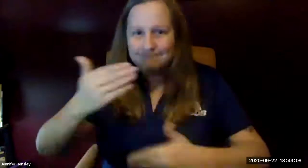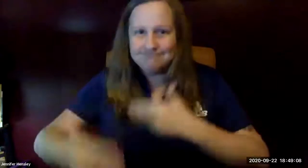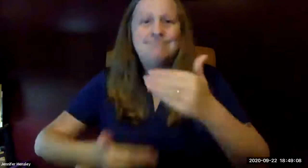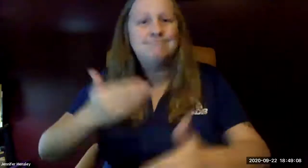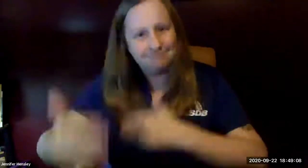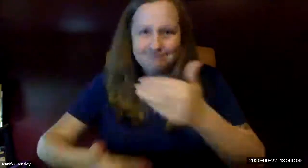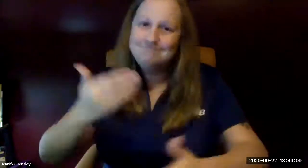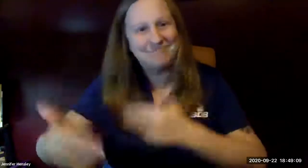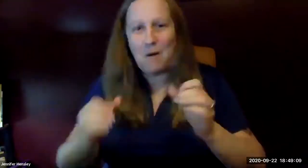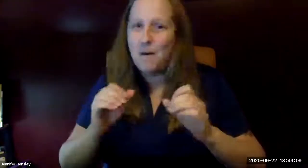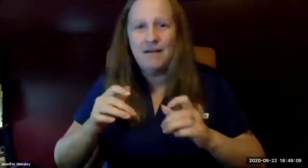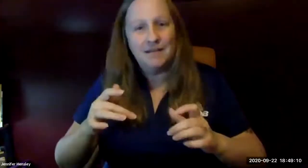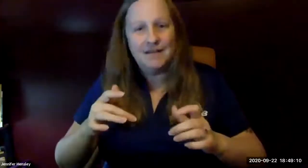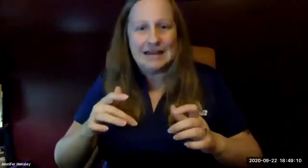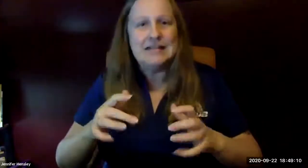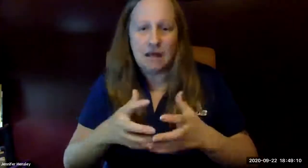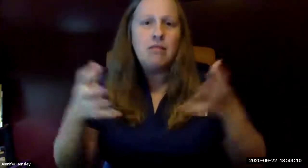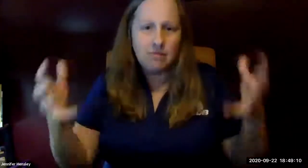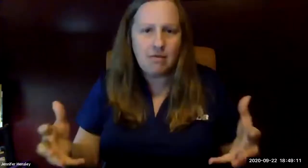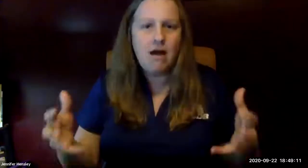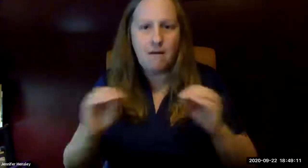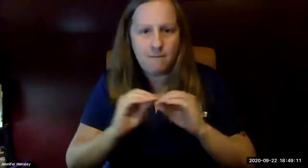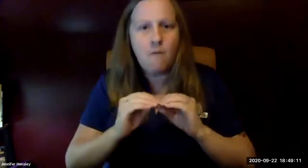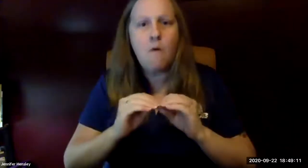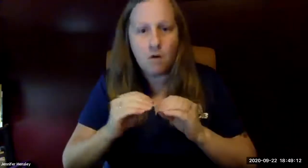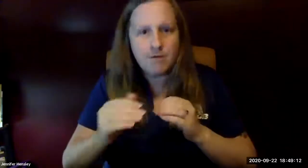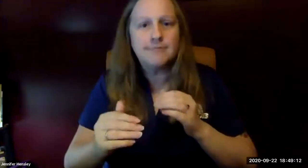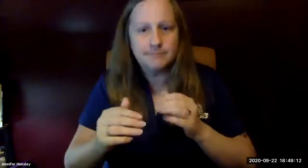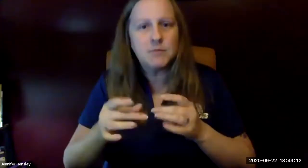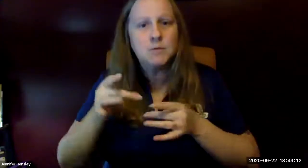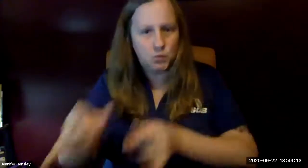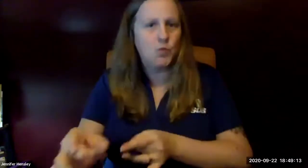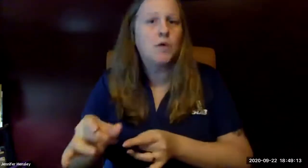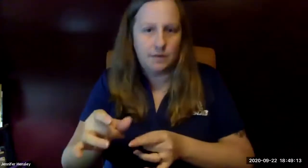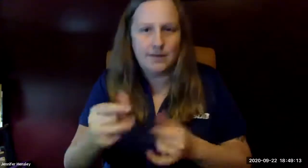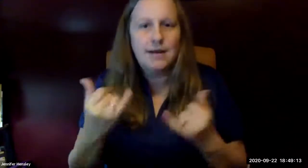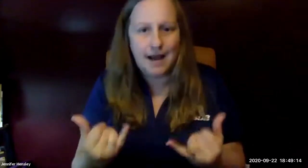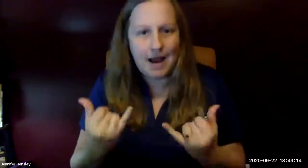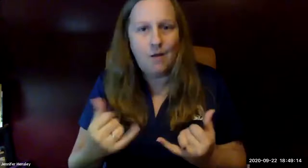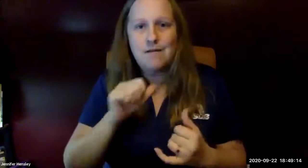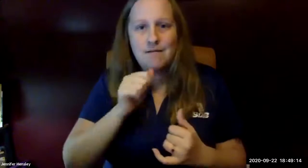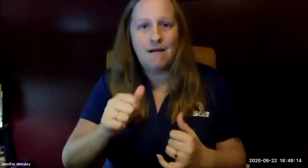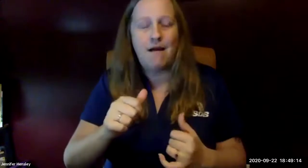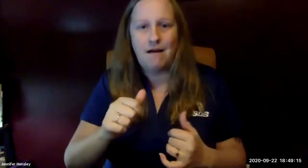bearings and now we're we're back in sync and we're moving forward and we've gotten a